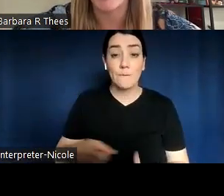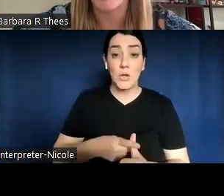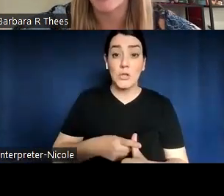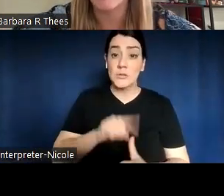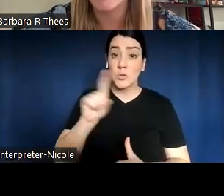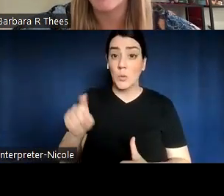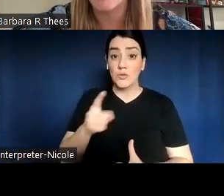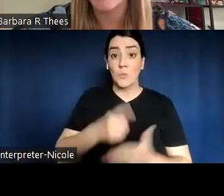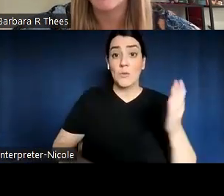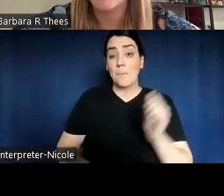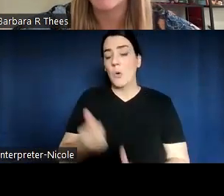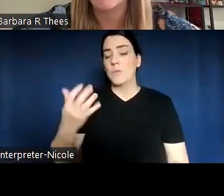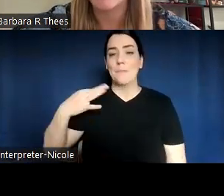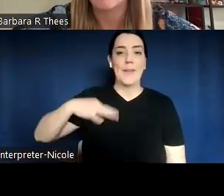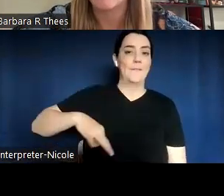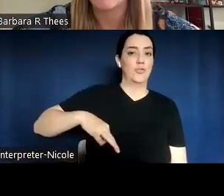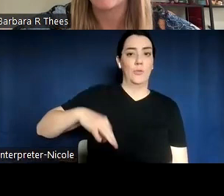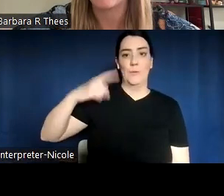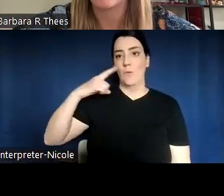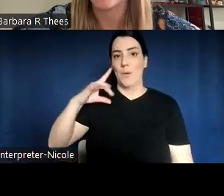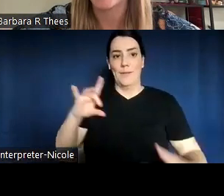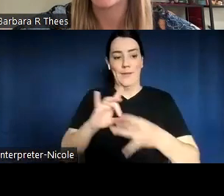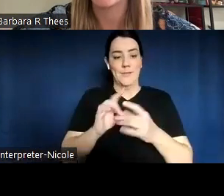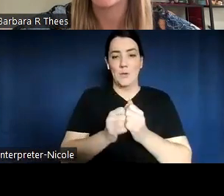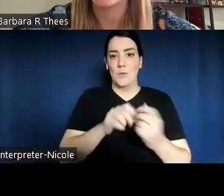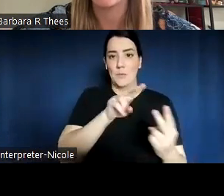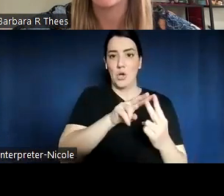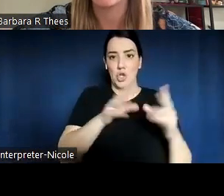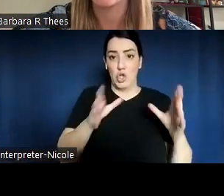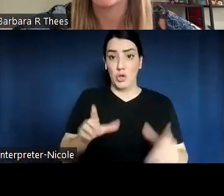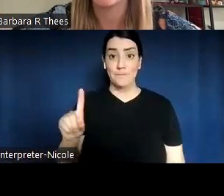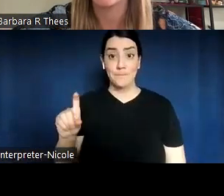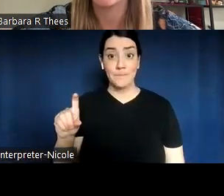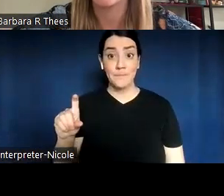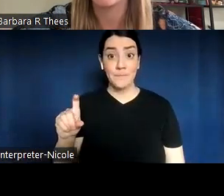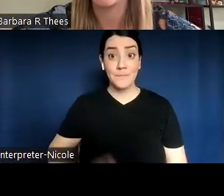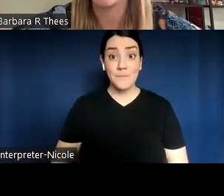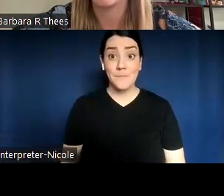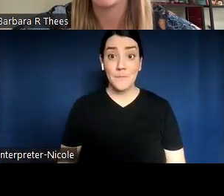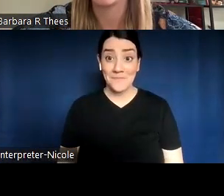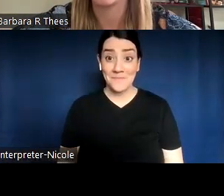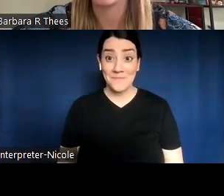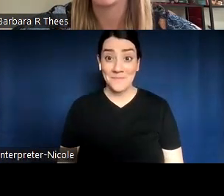partner?